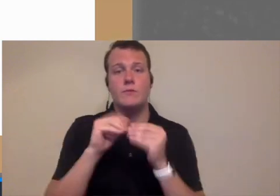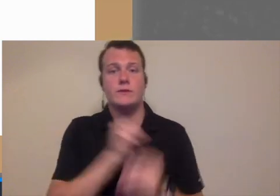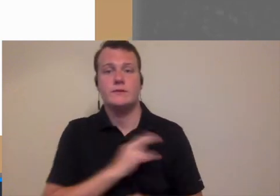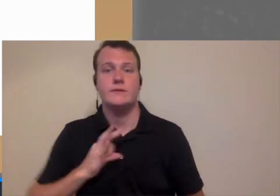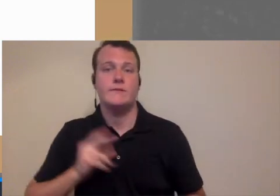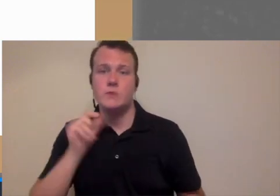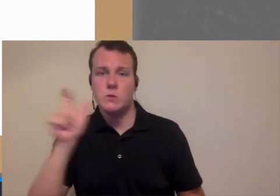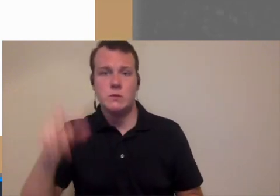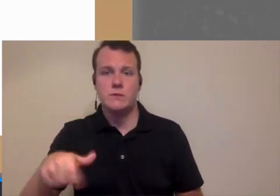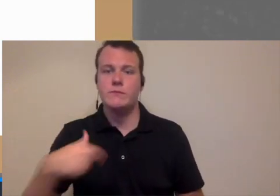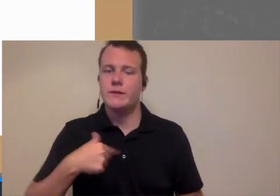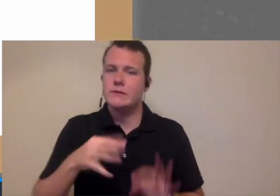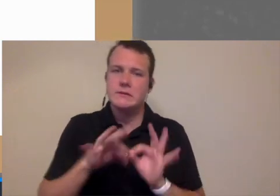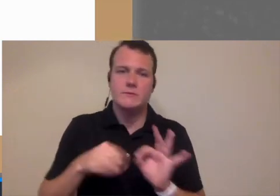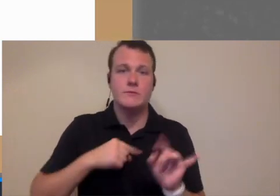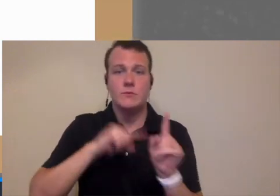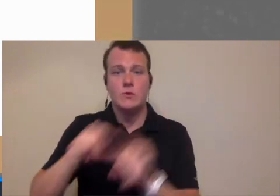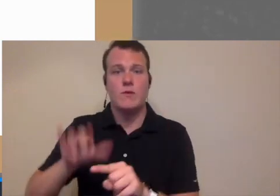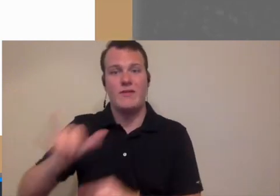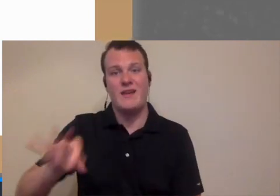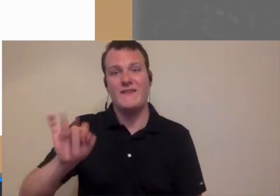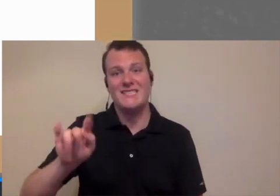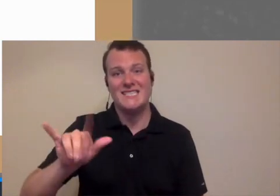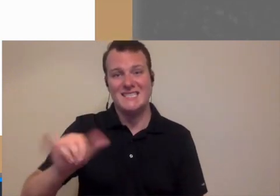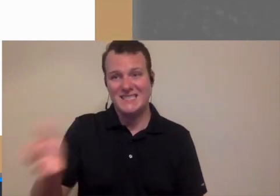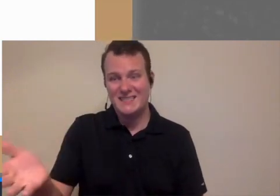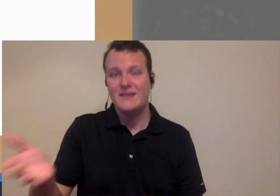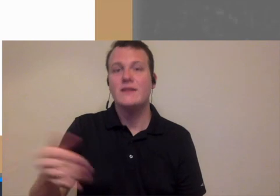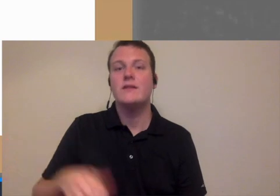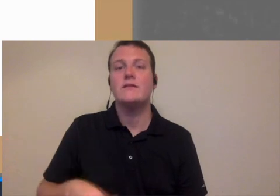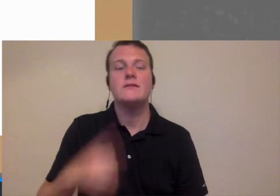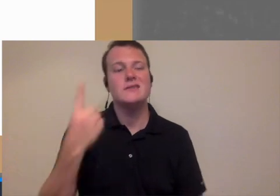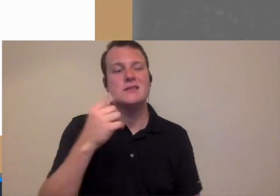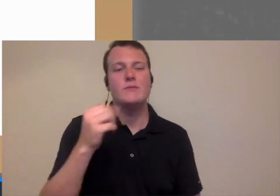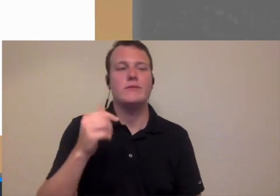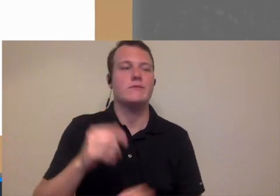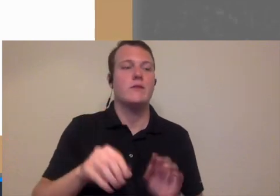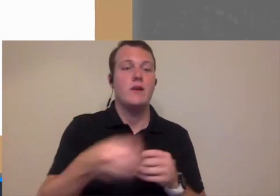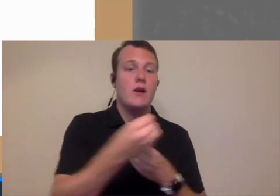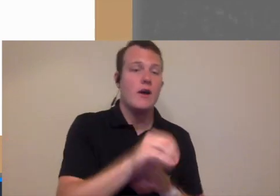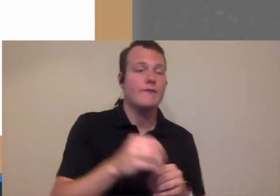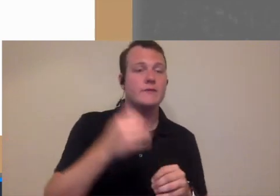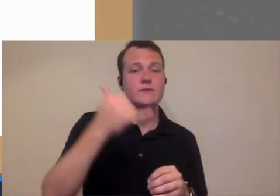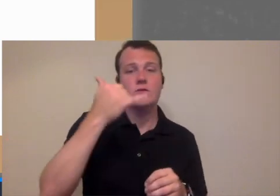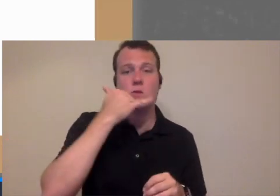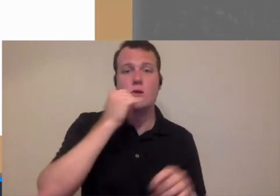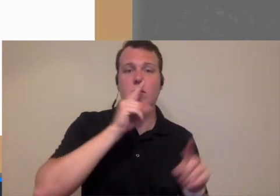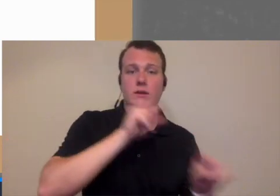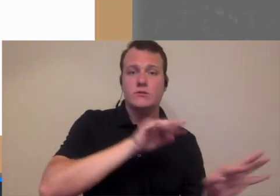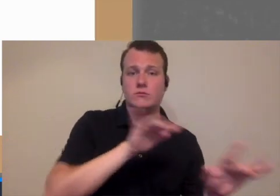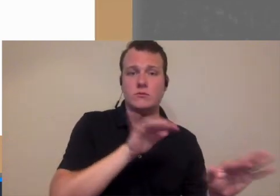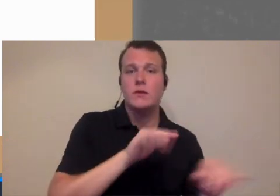to have an additional staff right it was just me going to the facility yes there was someone back in the office you know answering calls not type of stuff but it